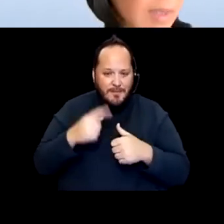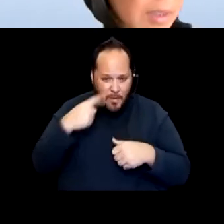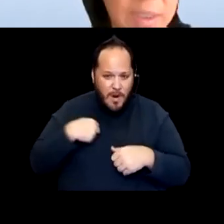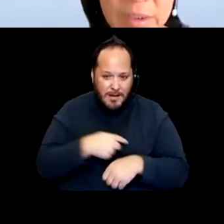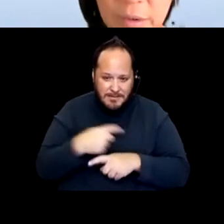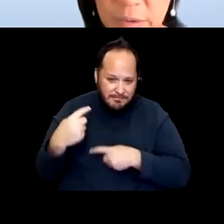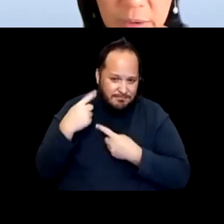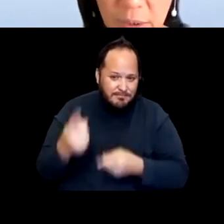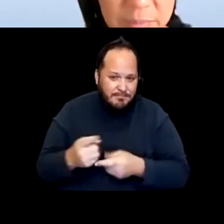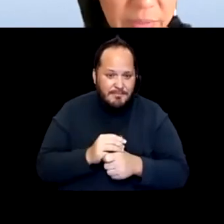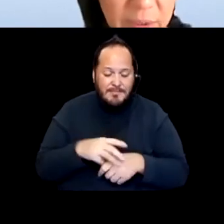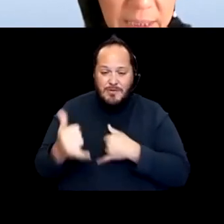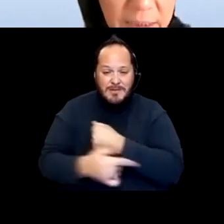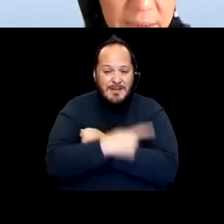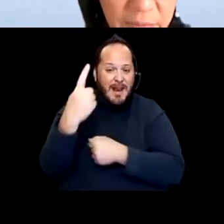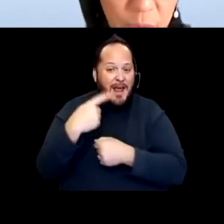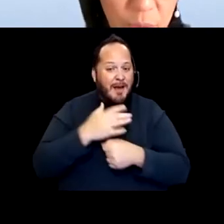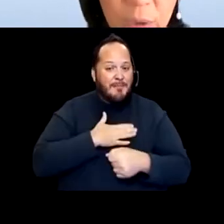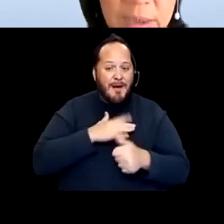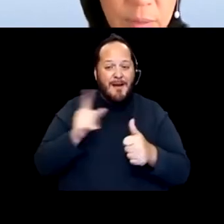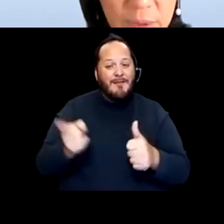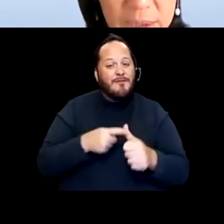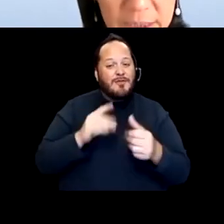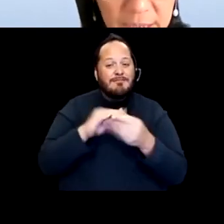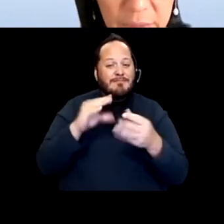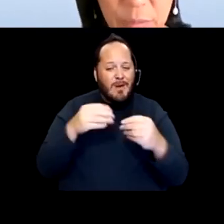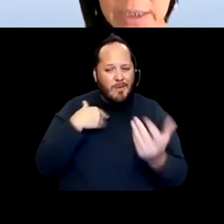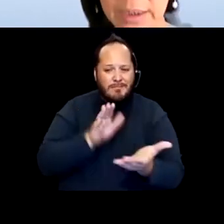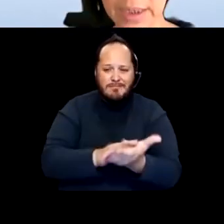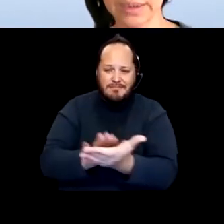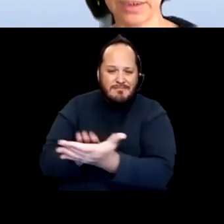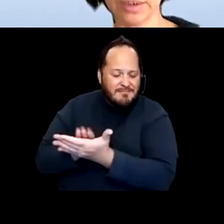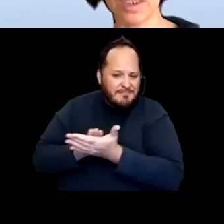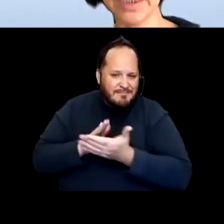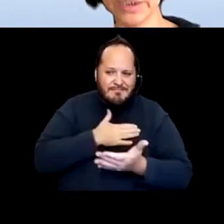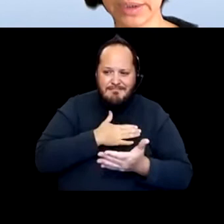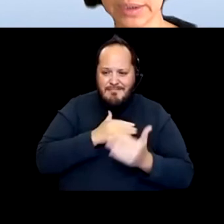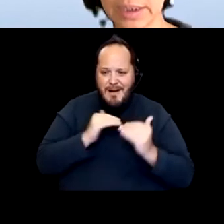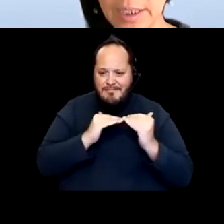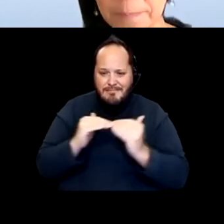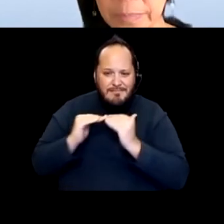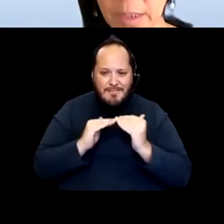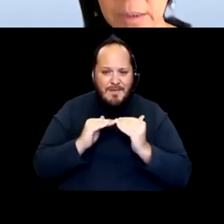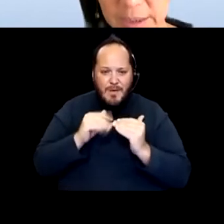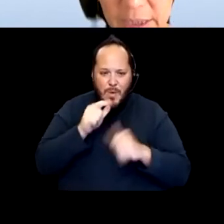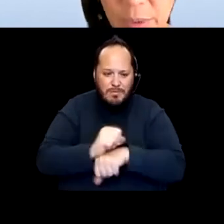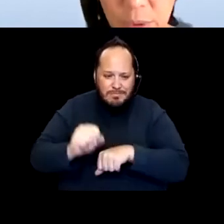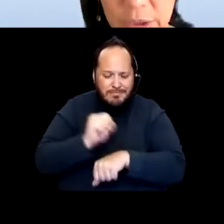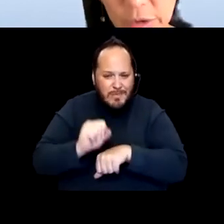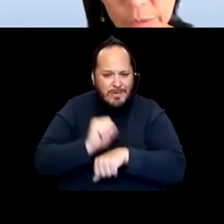you know giving kudos to all of my fellow panelists for working so closely together and recognizing our common interests. Together we wanted to ensure